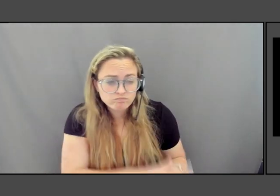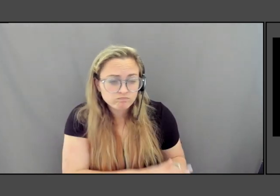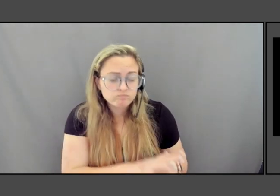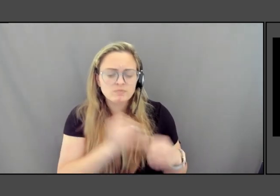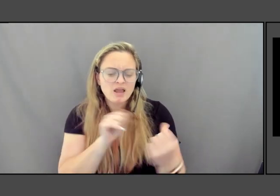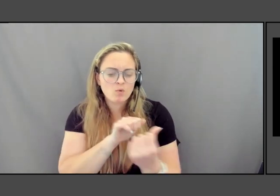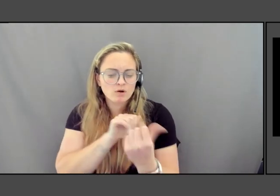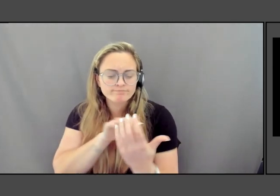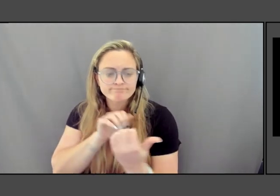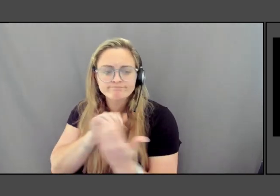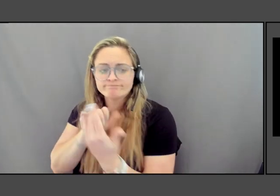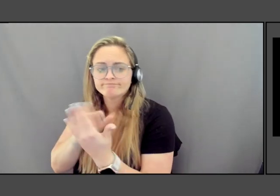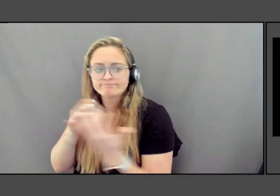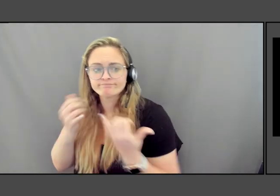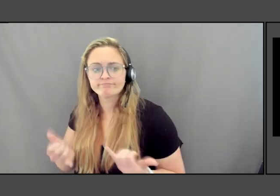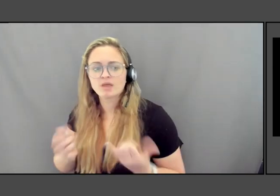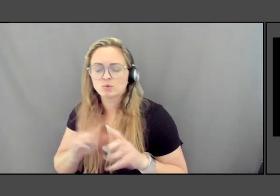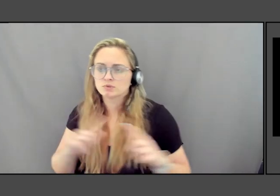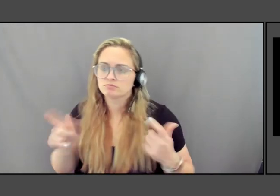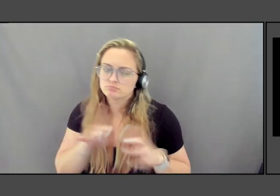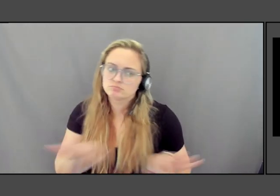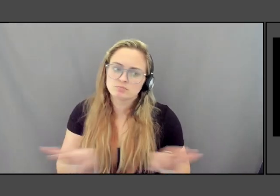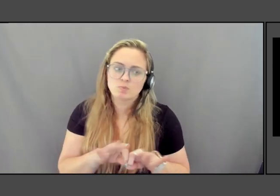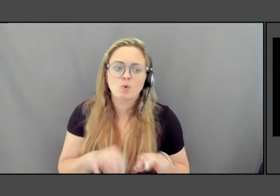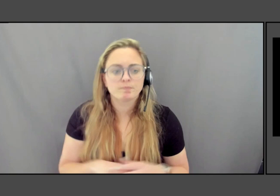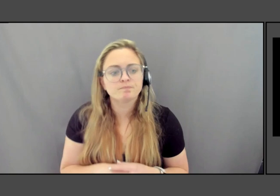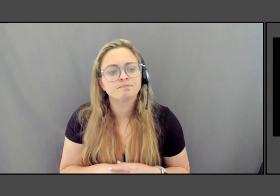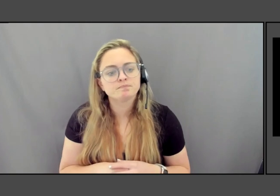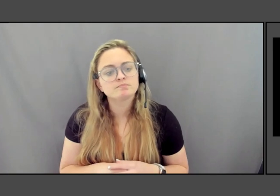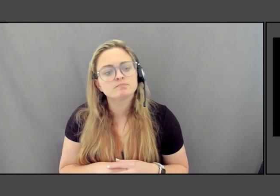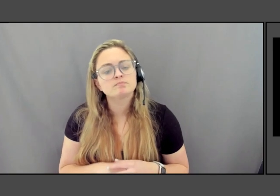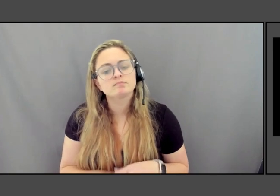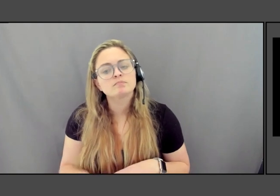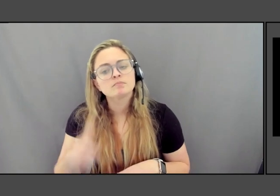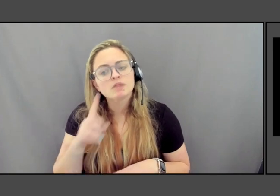It is hugely important and I think is really begin to shape and define